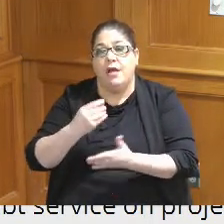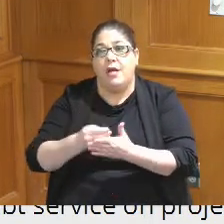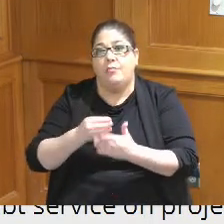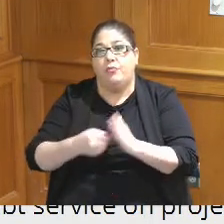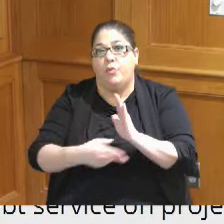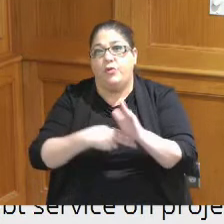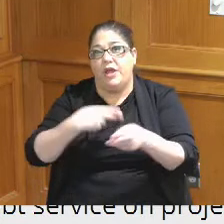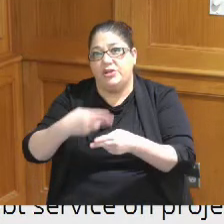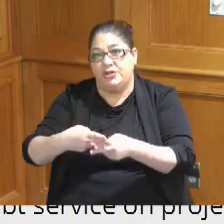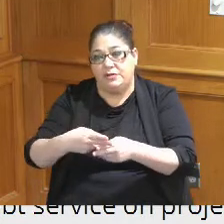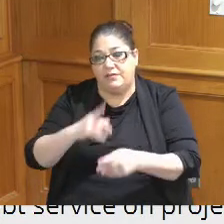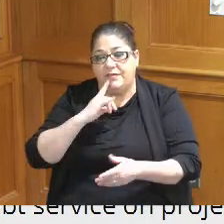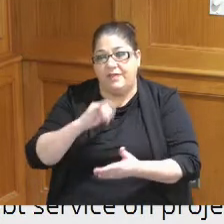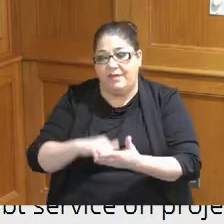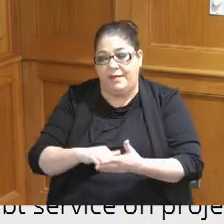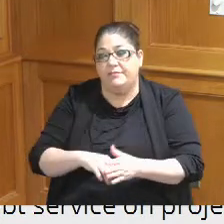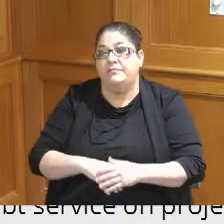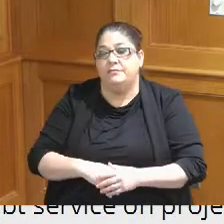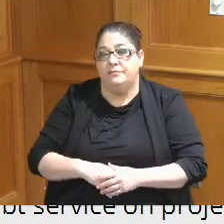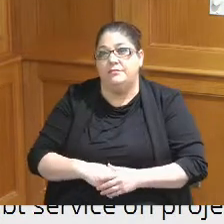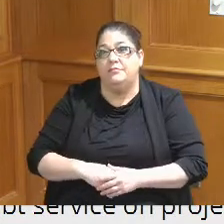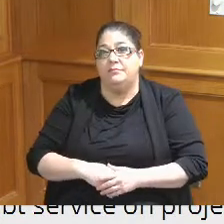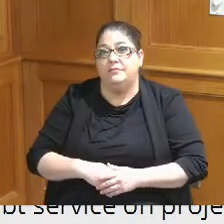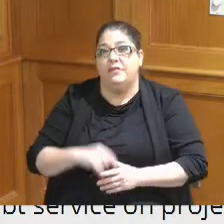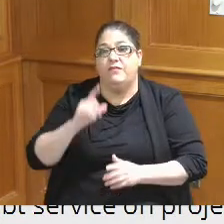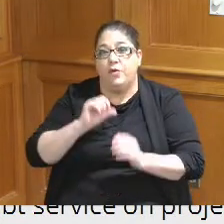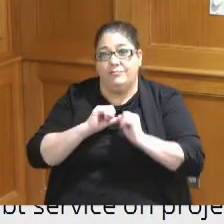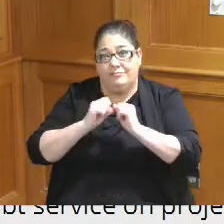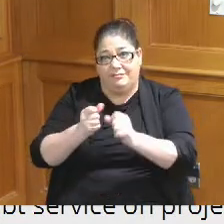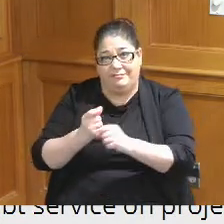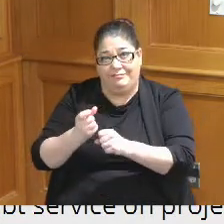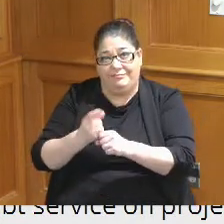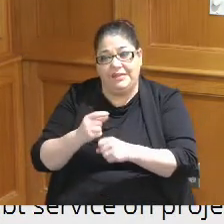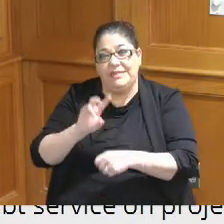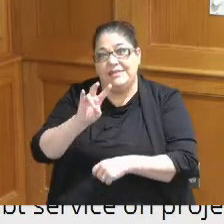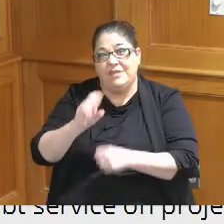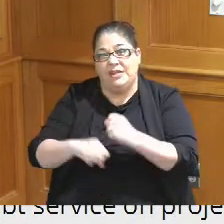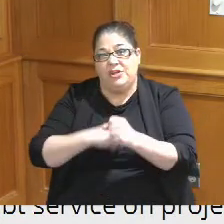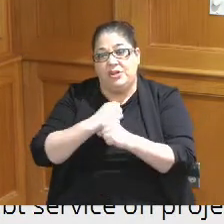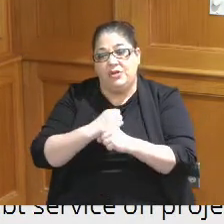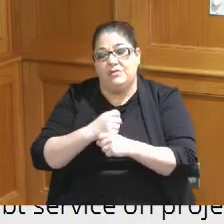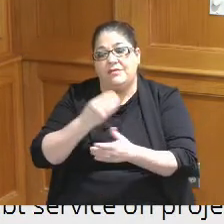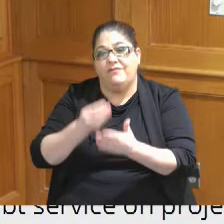would be an annual appropriation for a period of seven years the funds to be used solely at